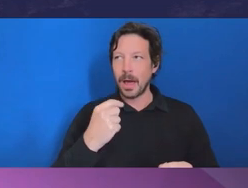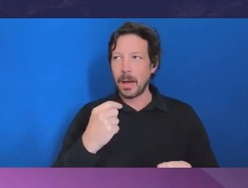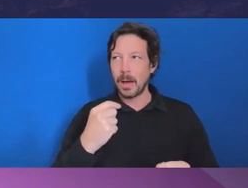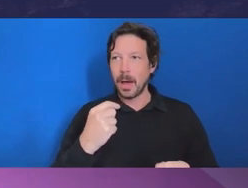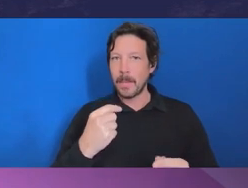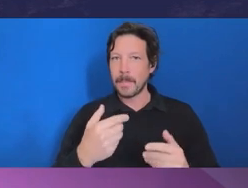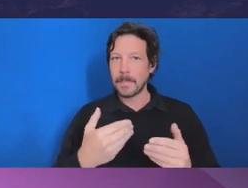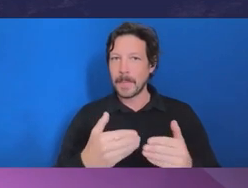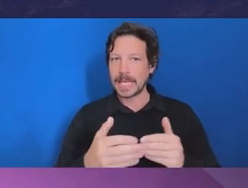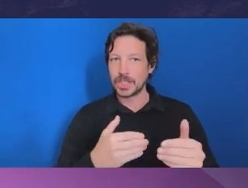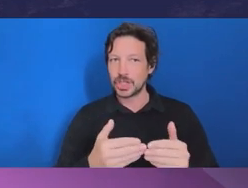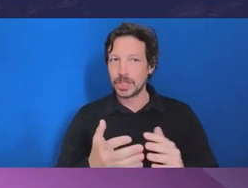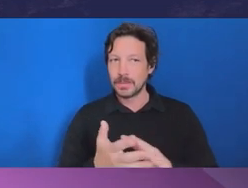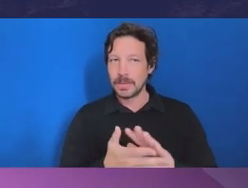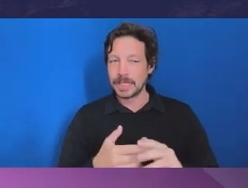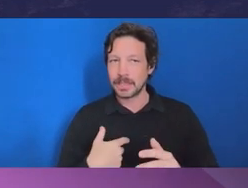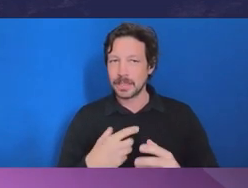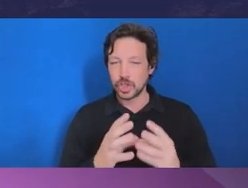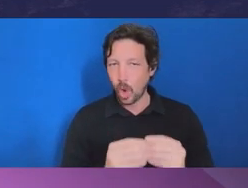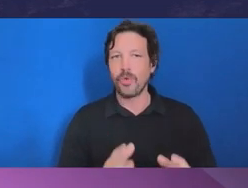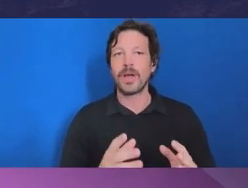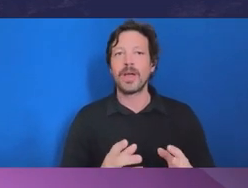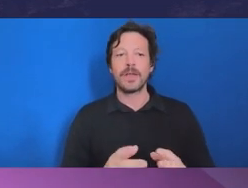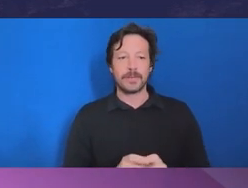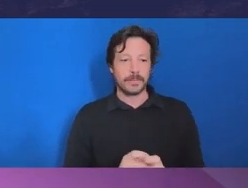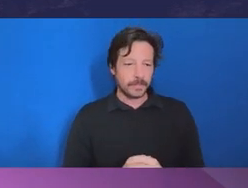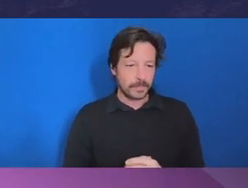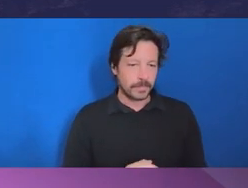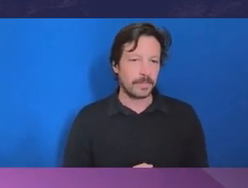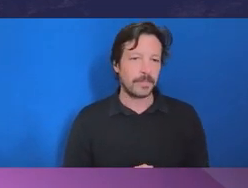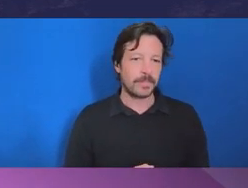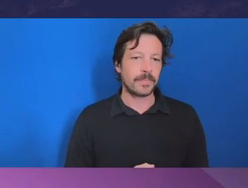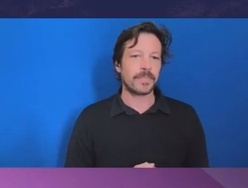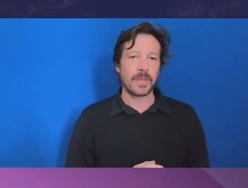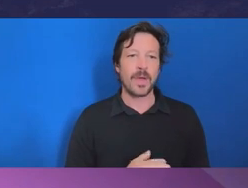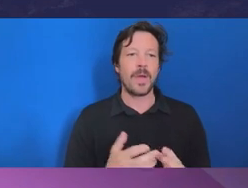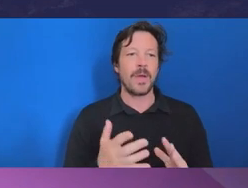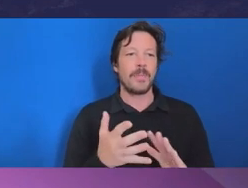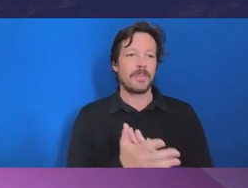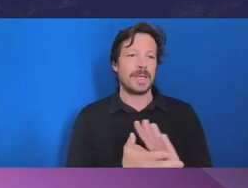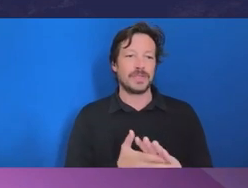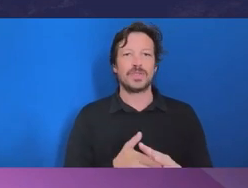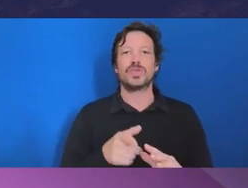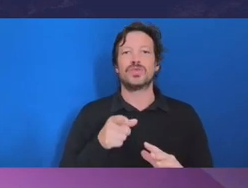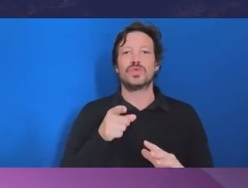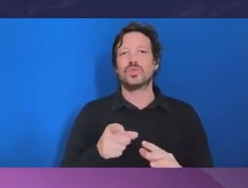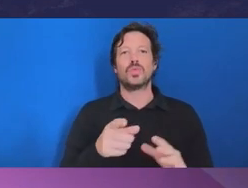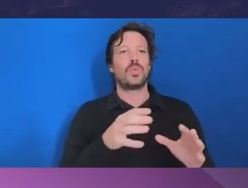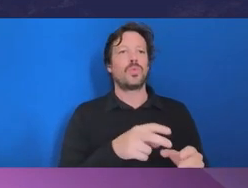‘managed’ meaning that you've got to remove the conflict. Auditor-General Greaves: You recuse yourself from the decision. Exactly right.